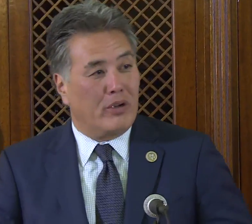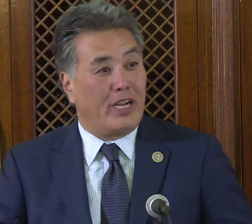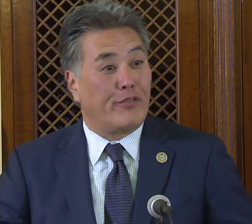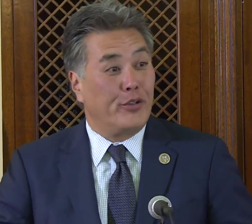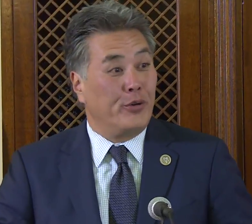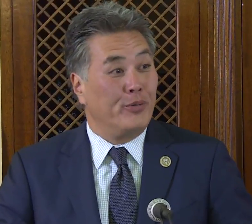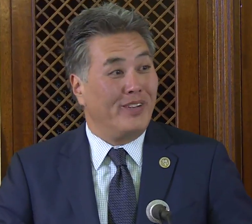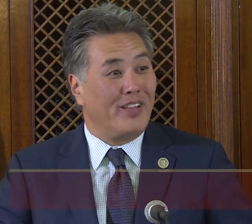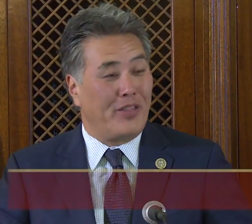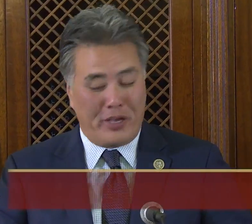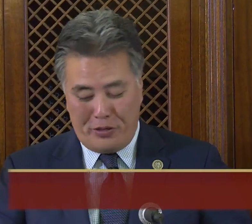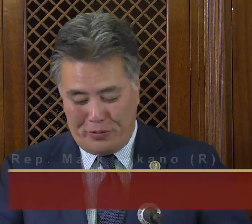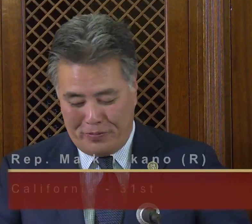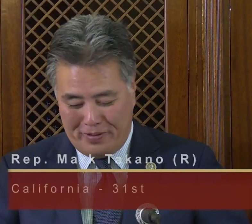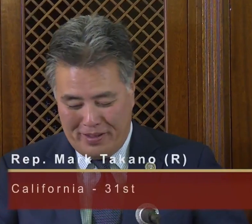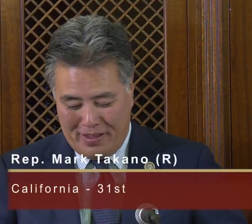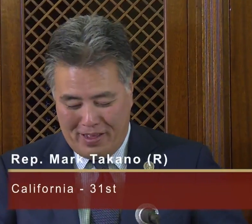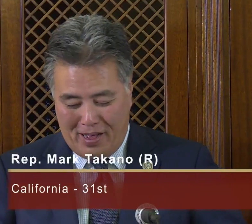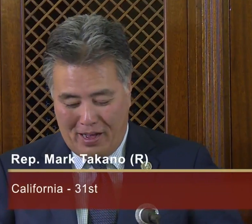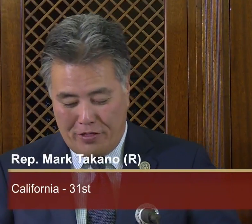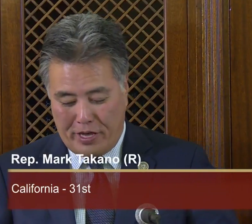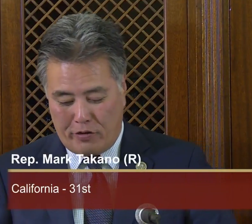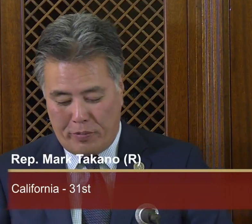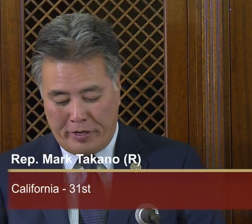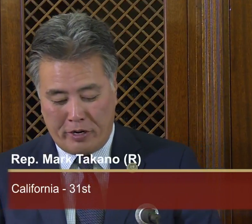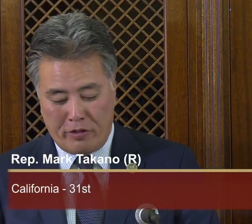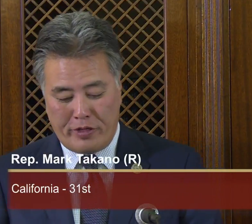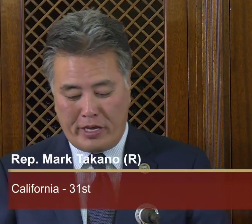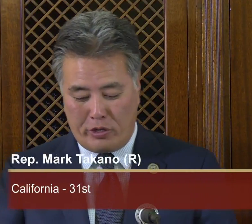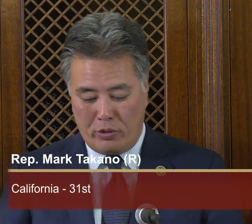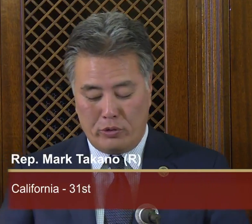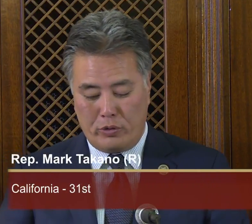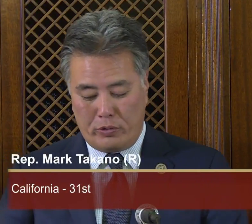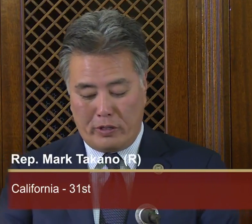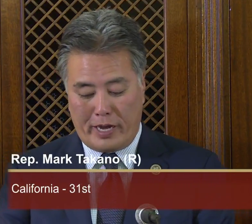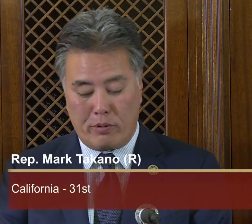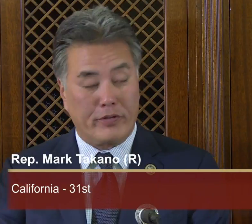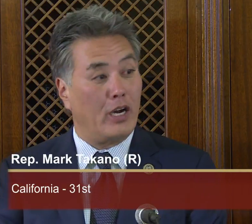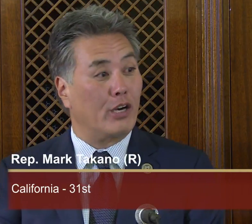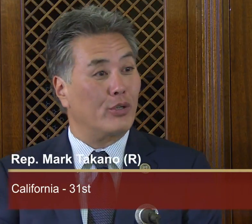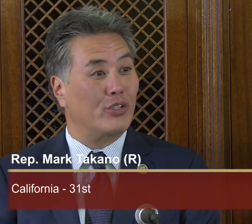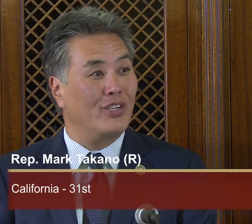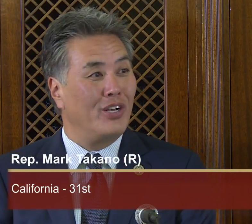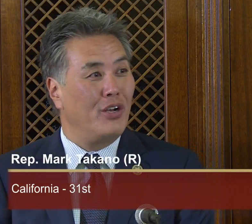Good afternoon and thank you. Thank you for being here and thank you to the Library of Congress